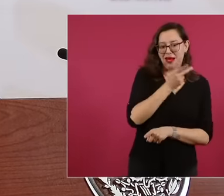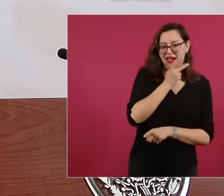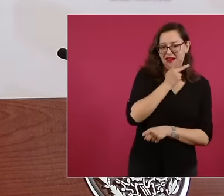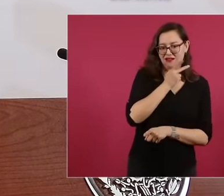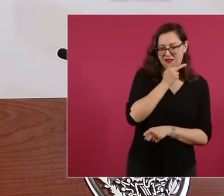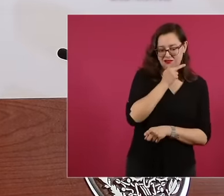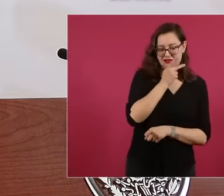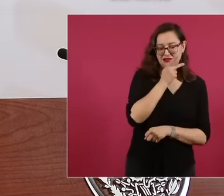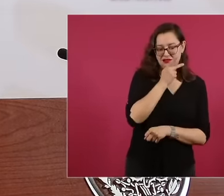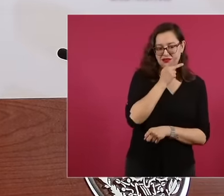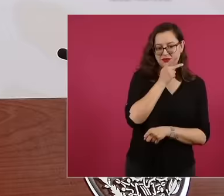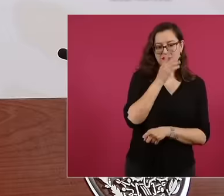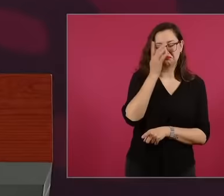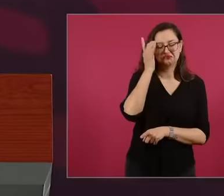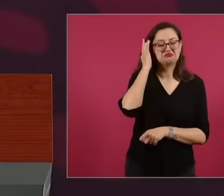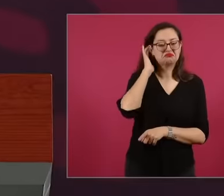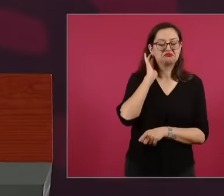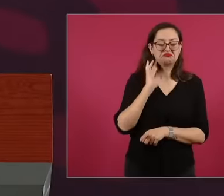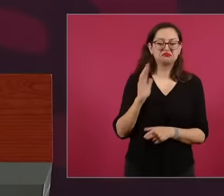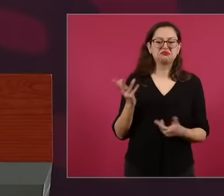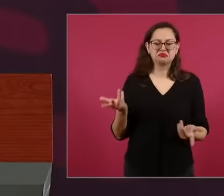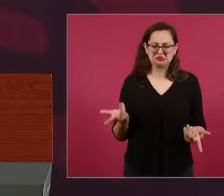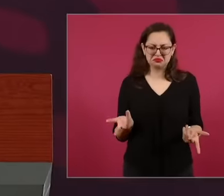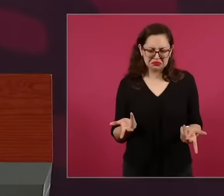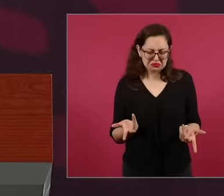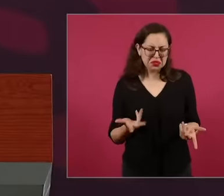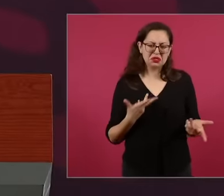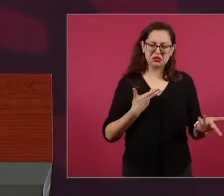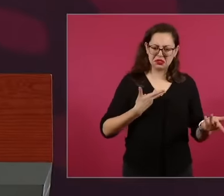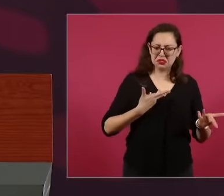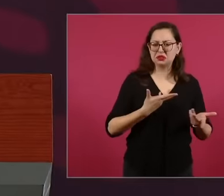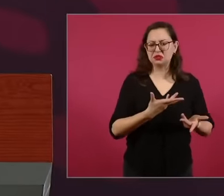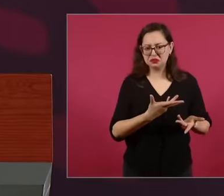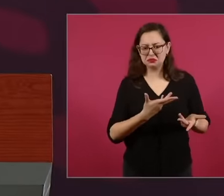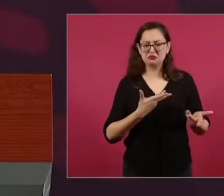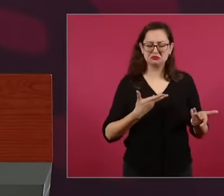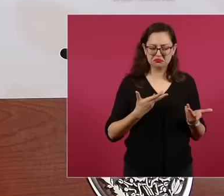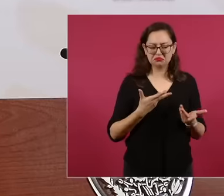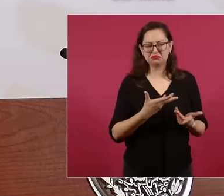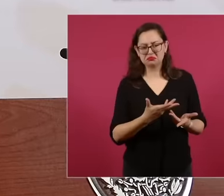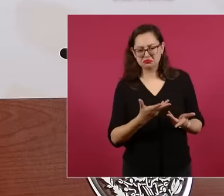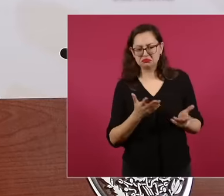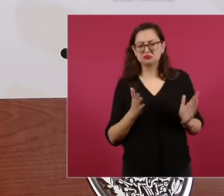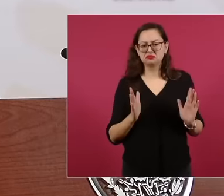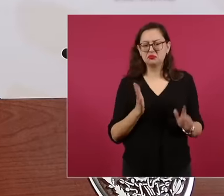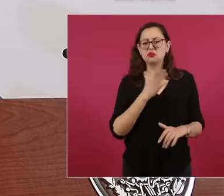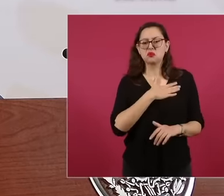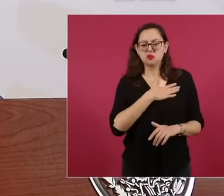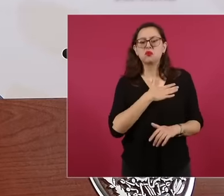and I have good